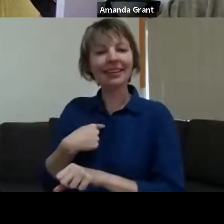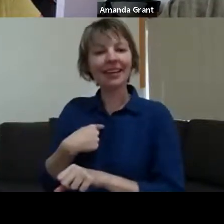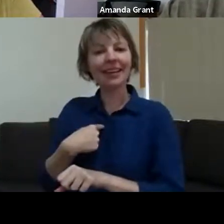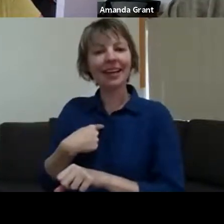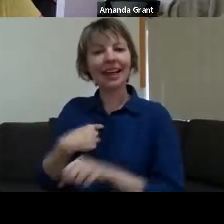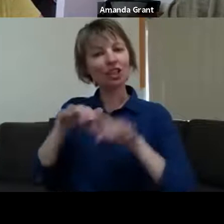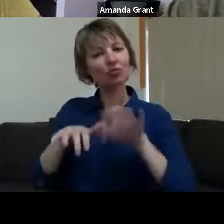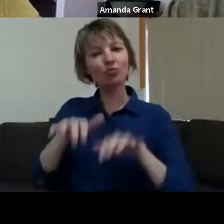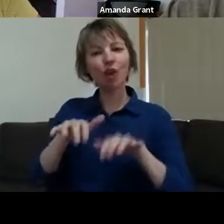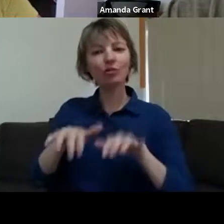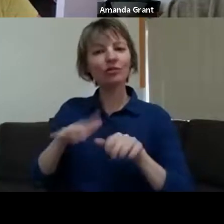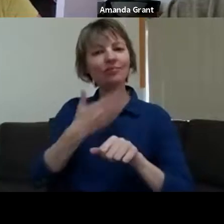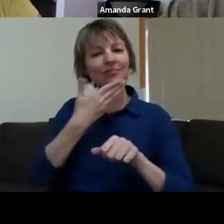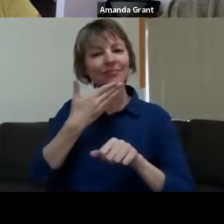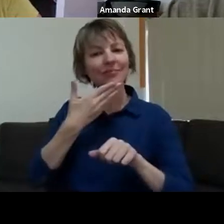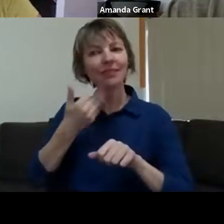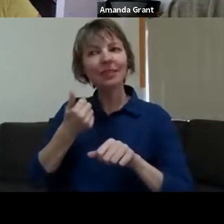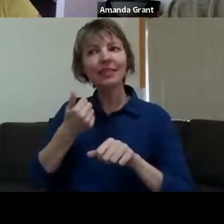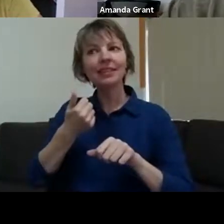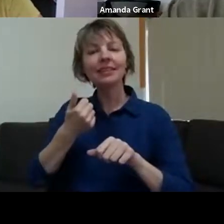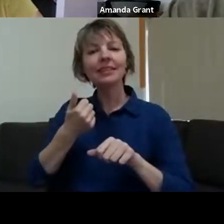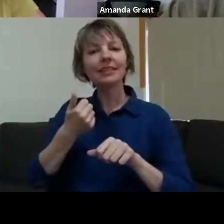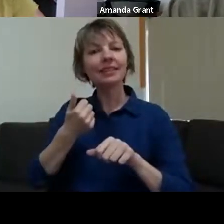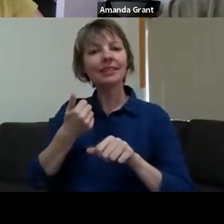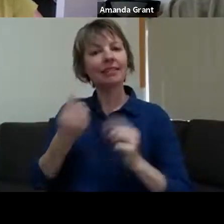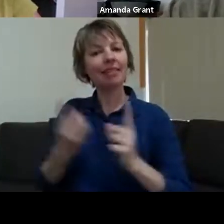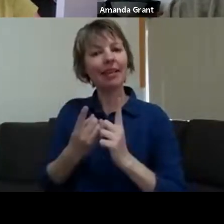practitioner in this environment - she said, "We have to work hard to